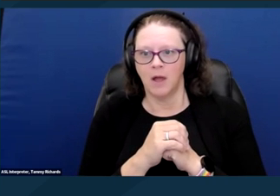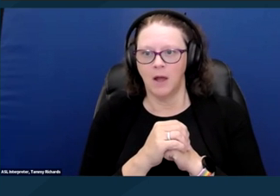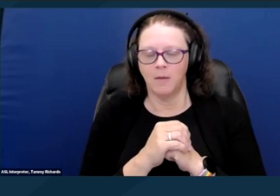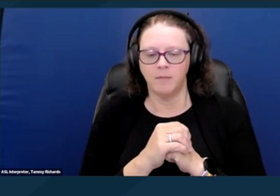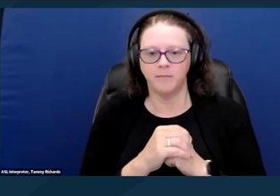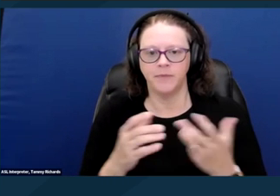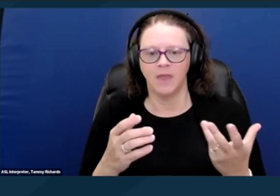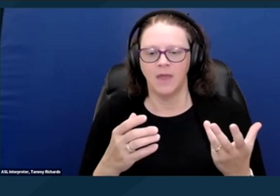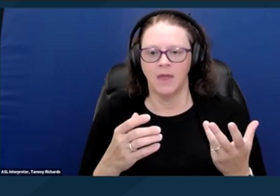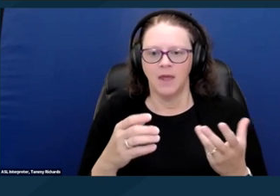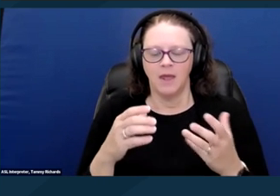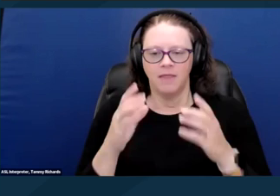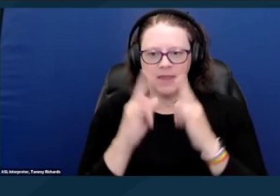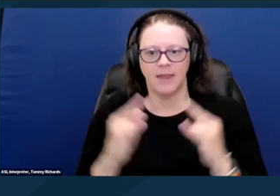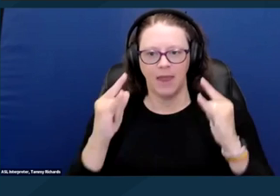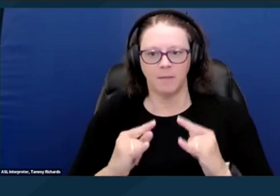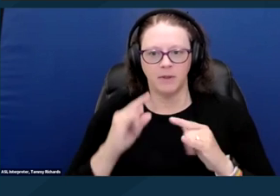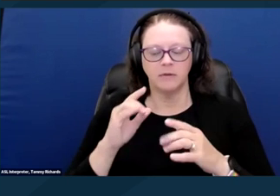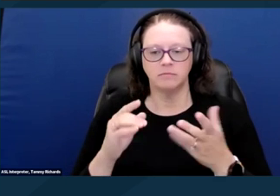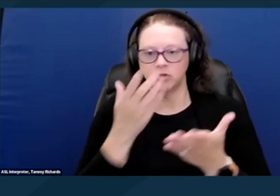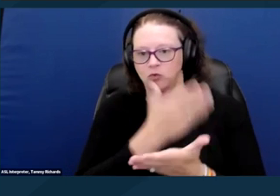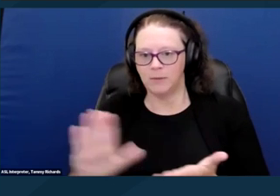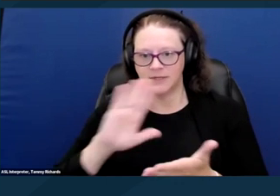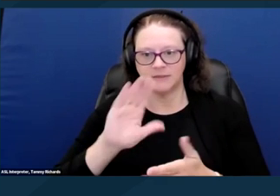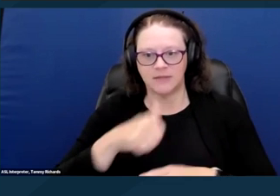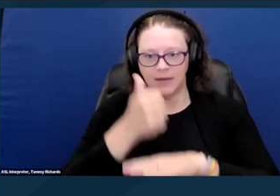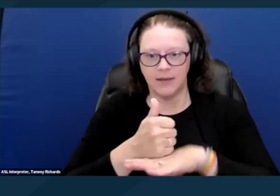include allowing someone more time to move their camp or belongings